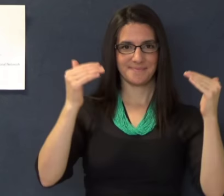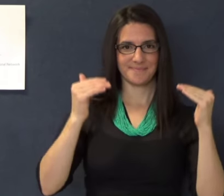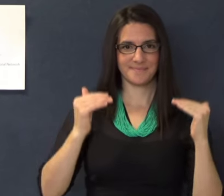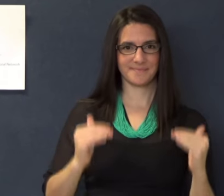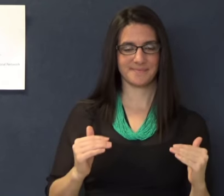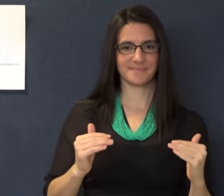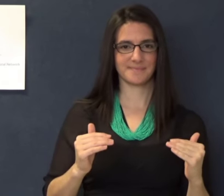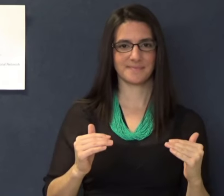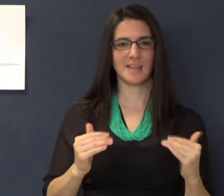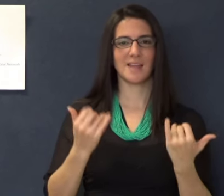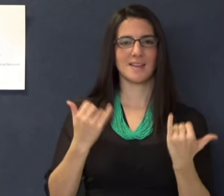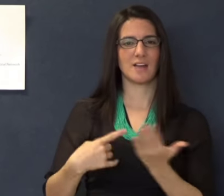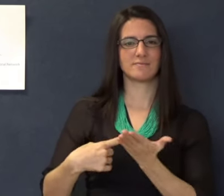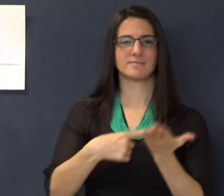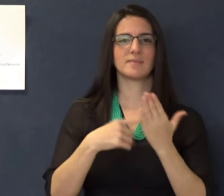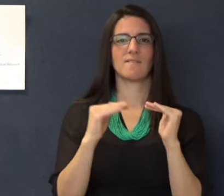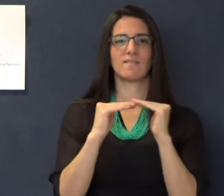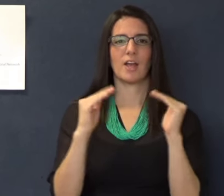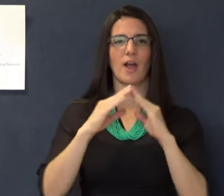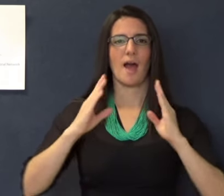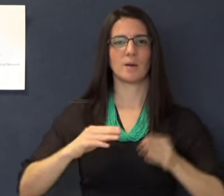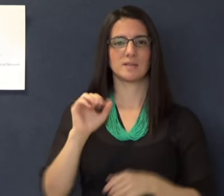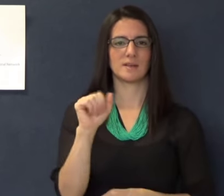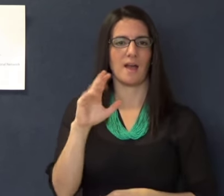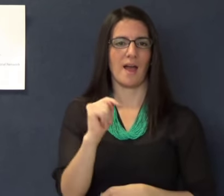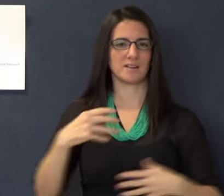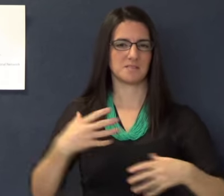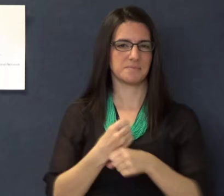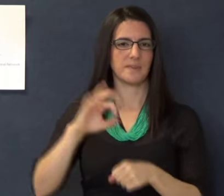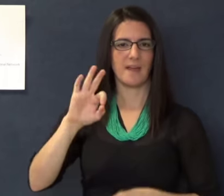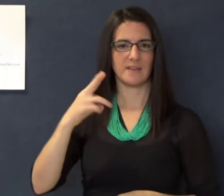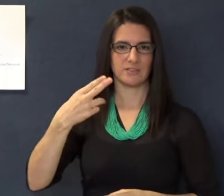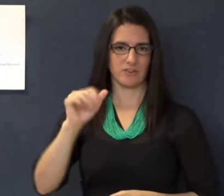Now we will discuss the Fair Housing Act (FHA).